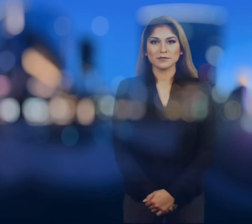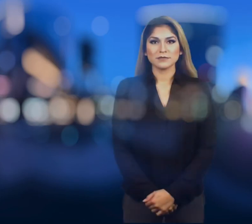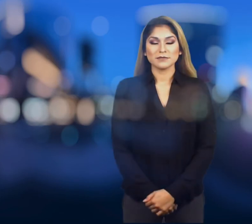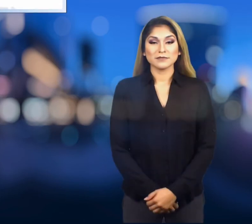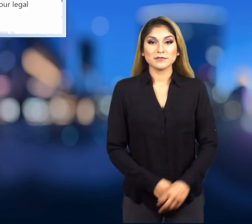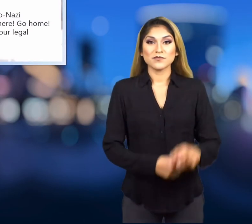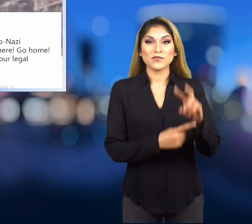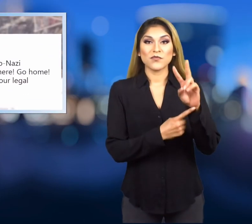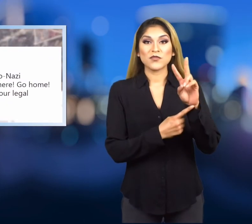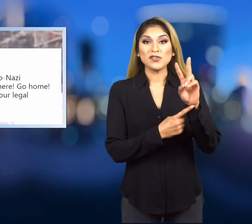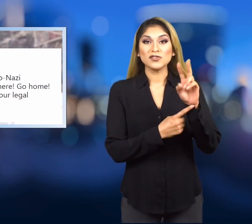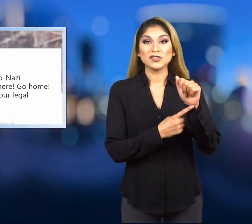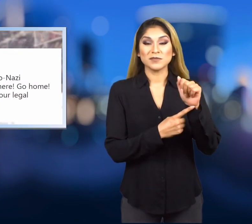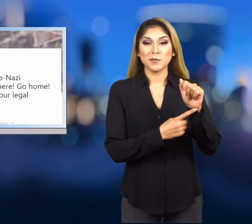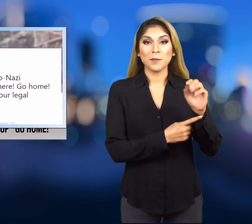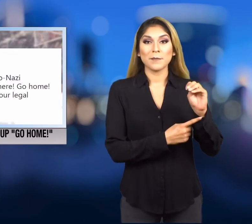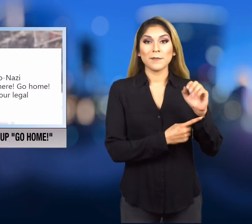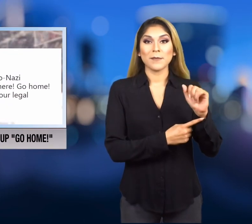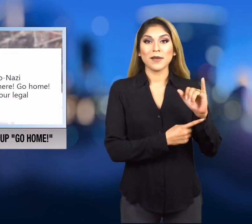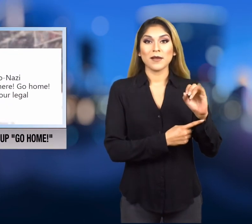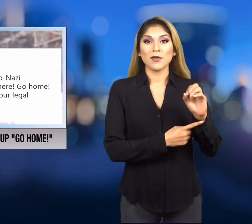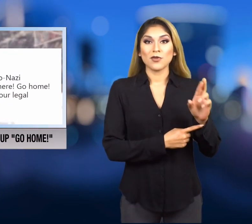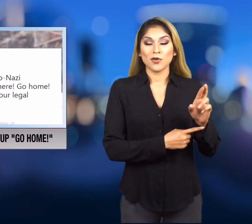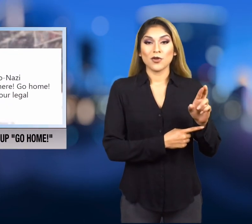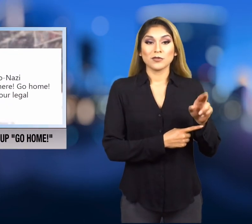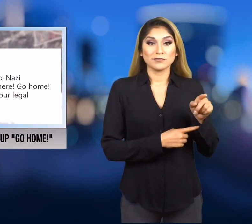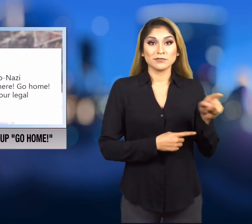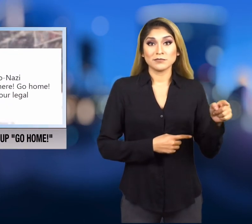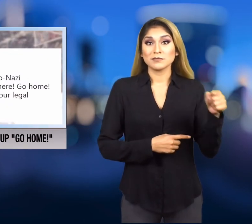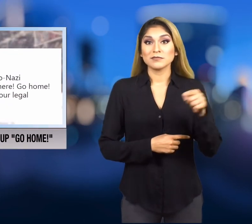A Virginia city mayor and the governor